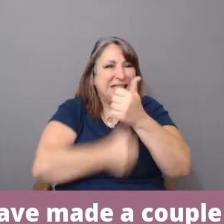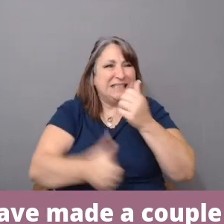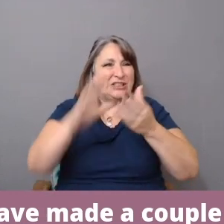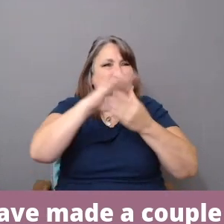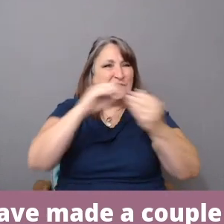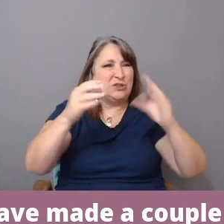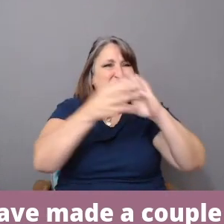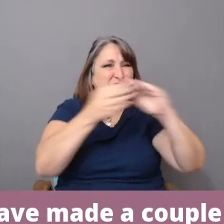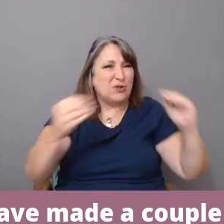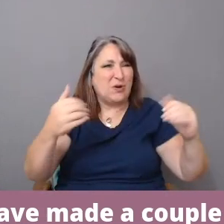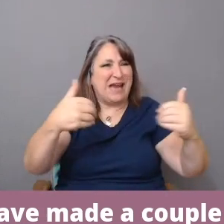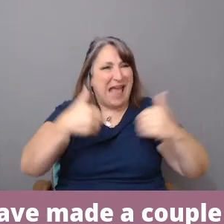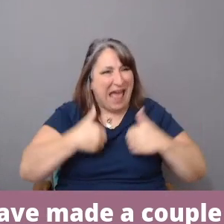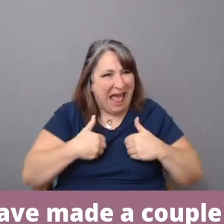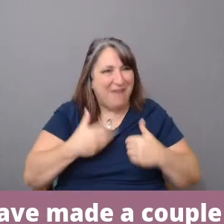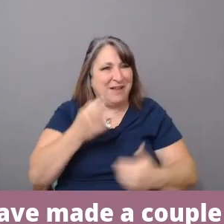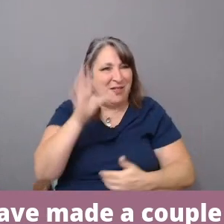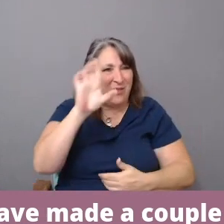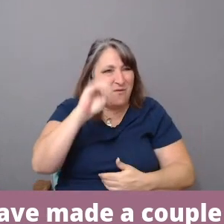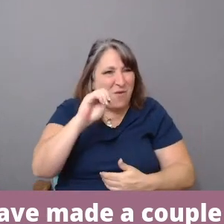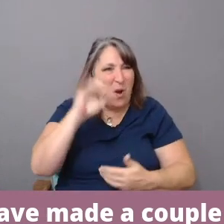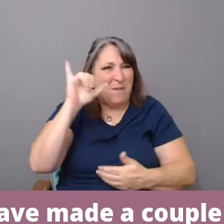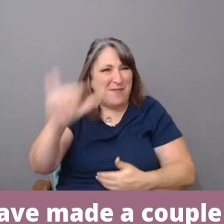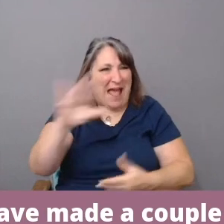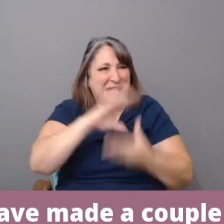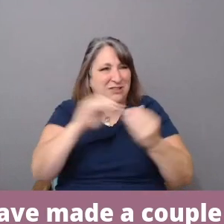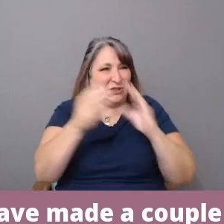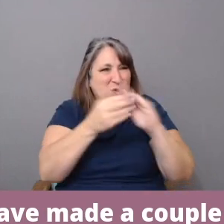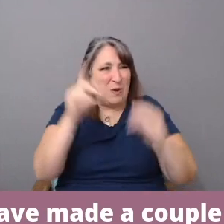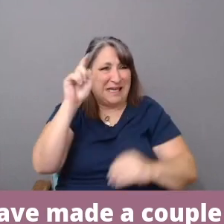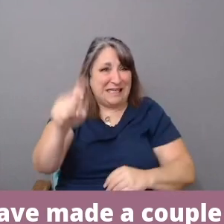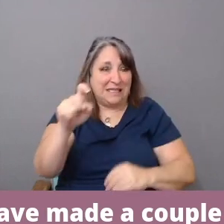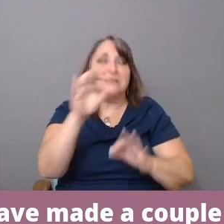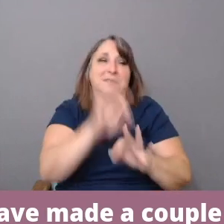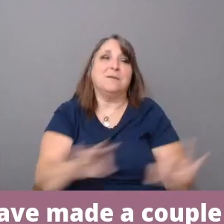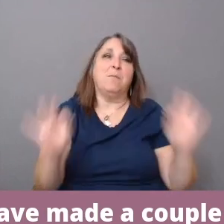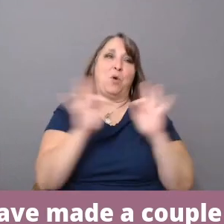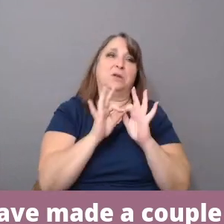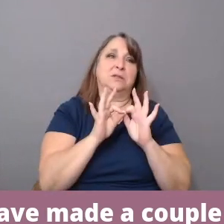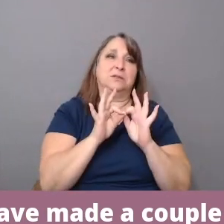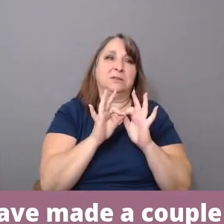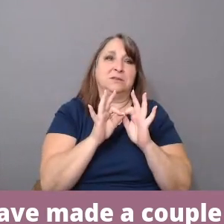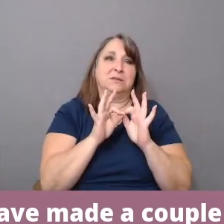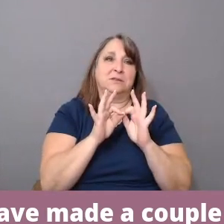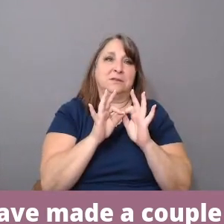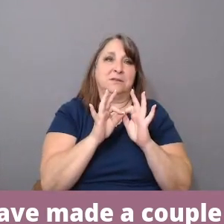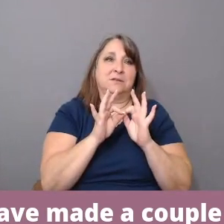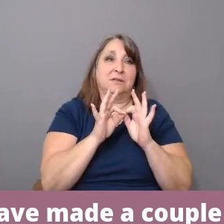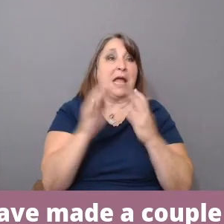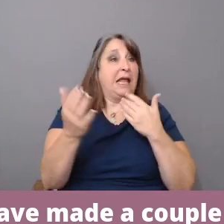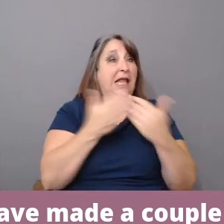needs is deeply important. And although you come in to telling